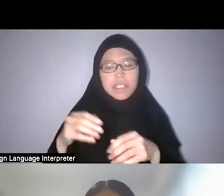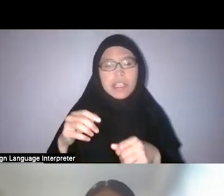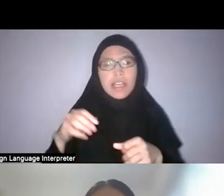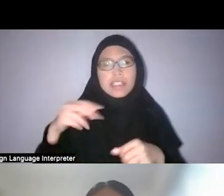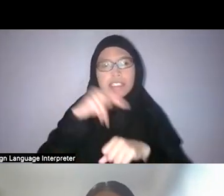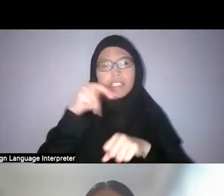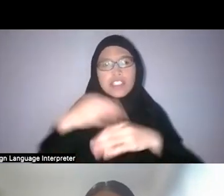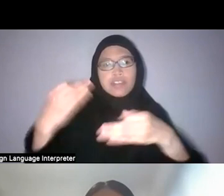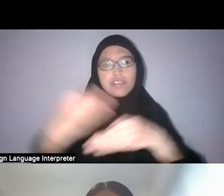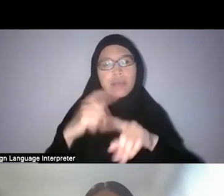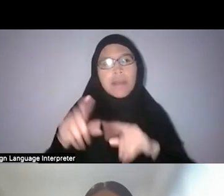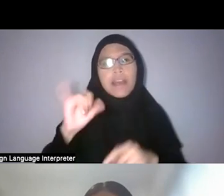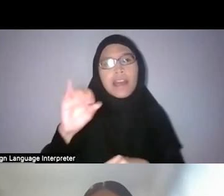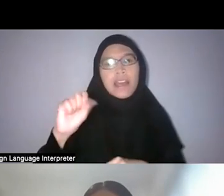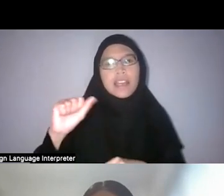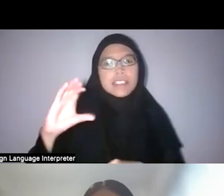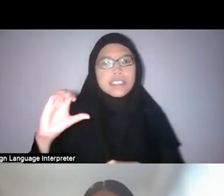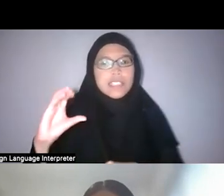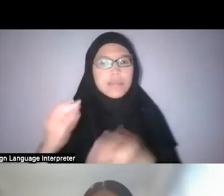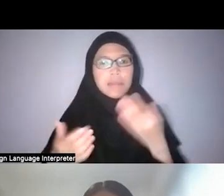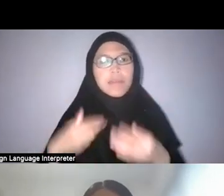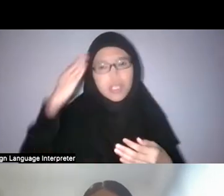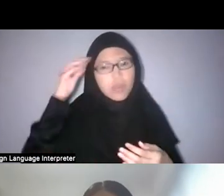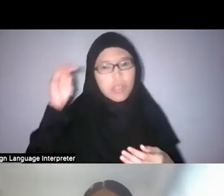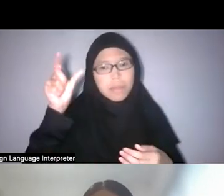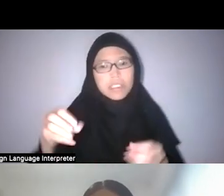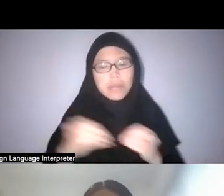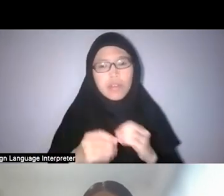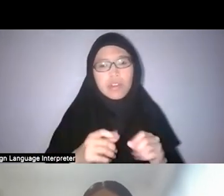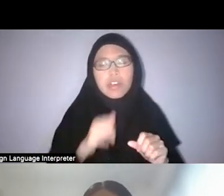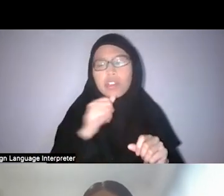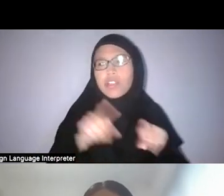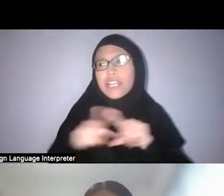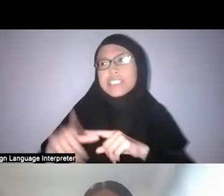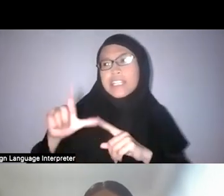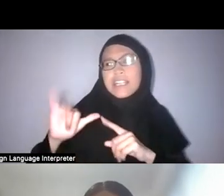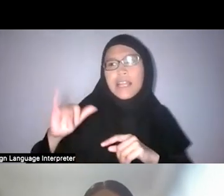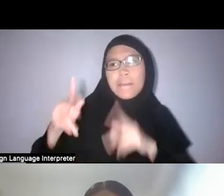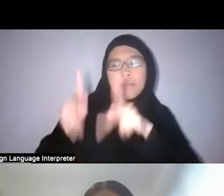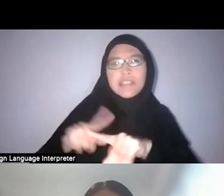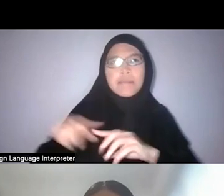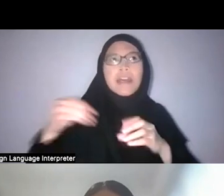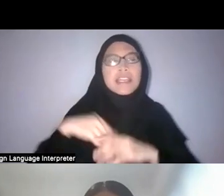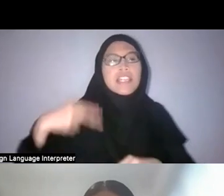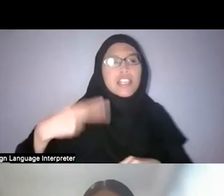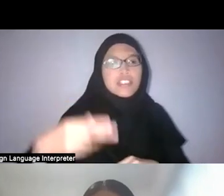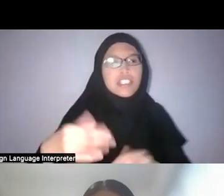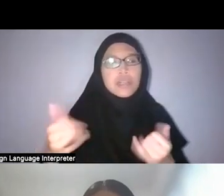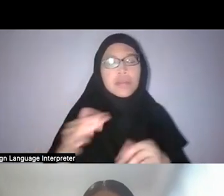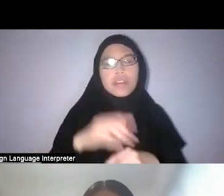Maybe not on a layperson, but in terms of history and the kind of weight that is placed on both these individuals.